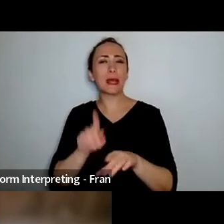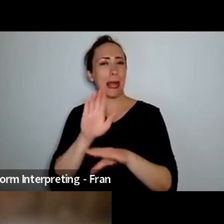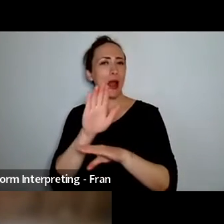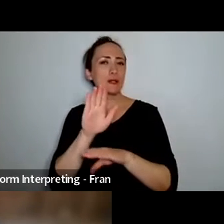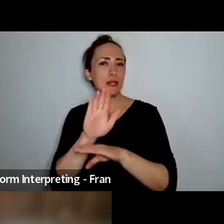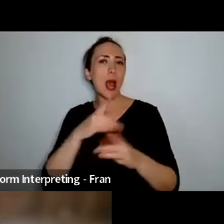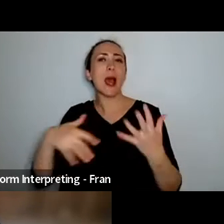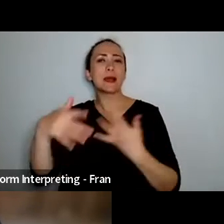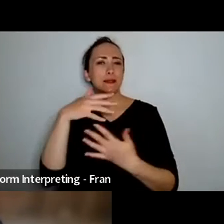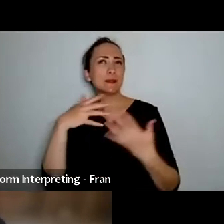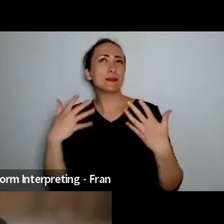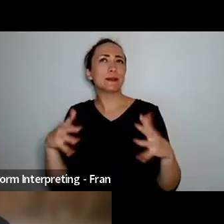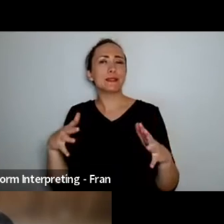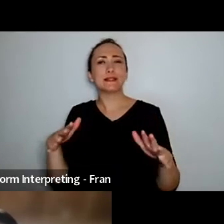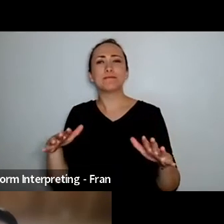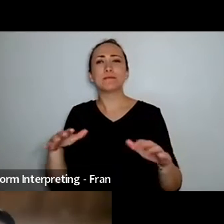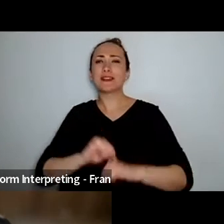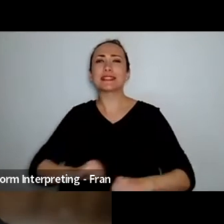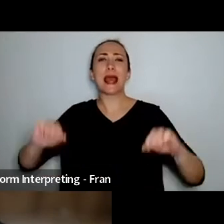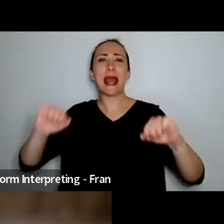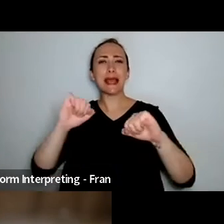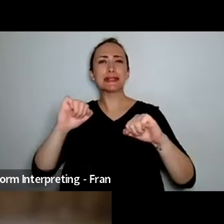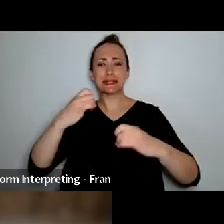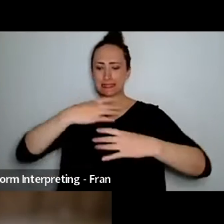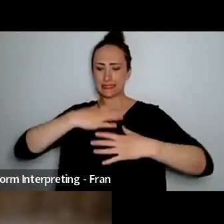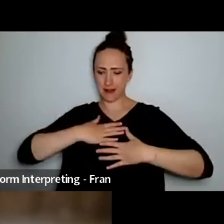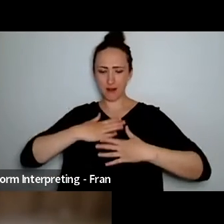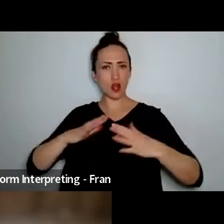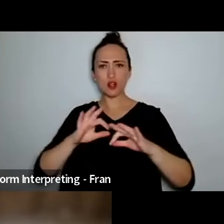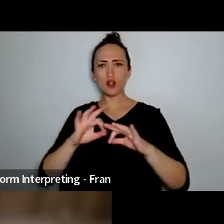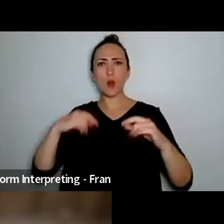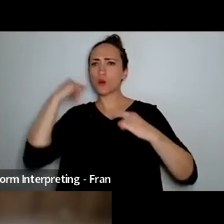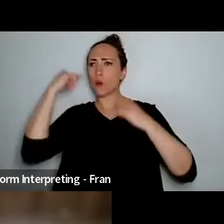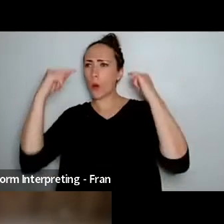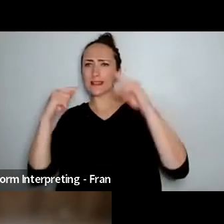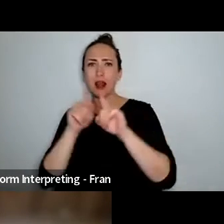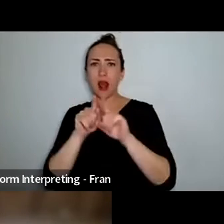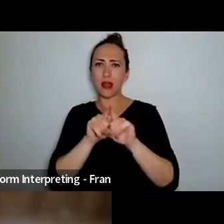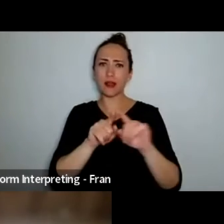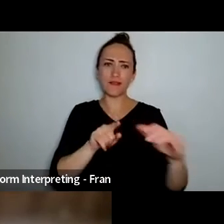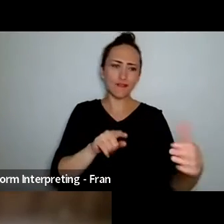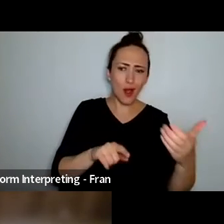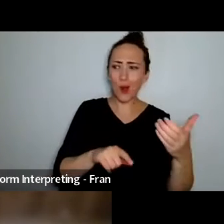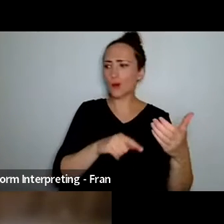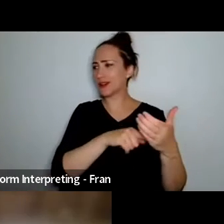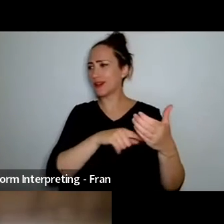having space and time away from the noise, you know, especially in the world of the internet